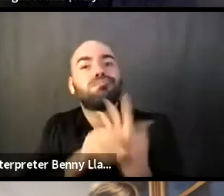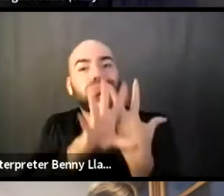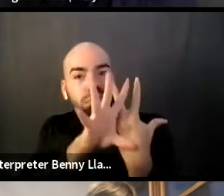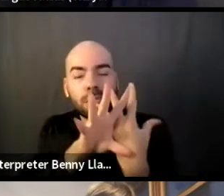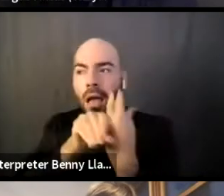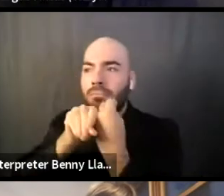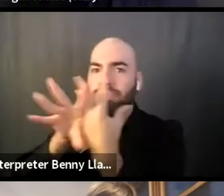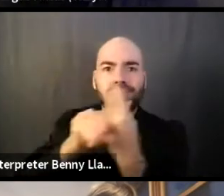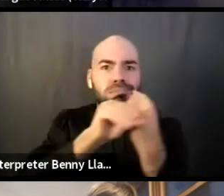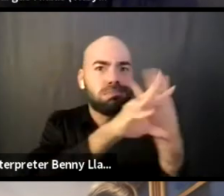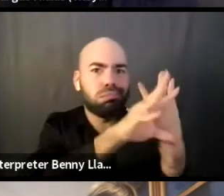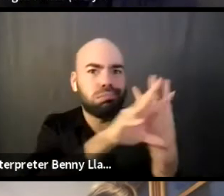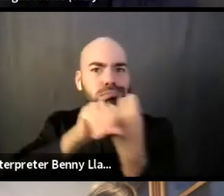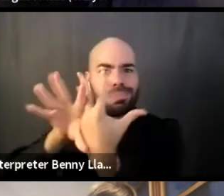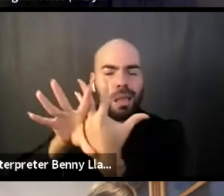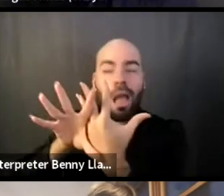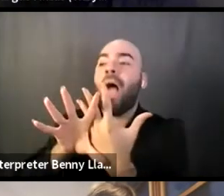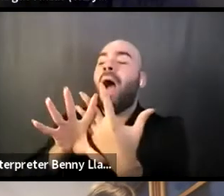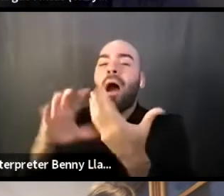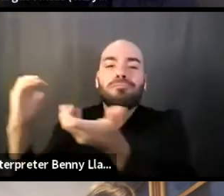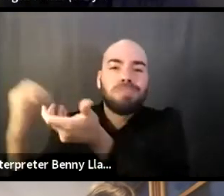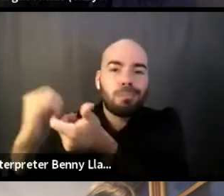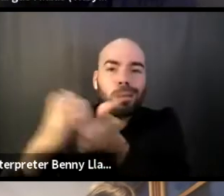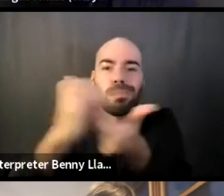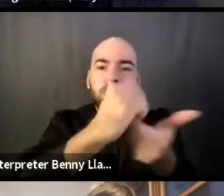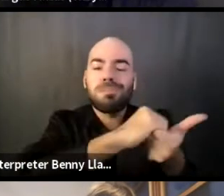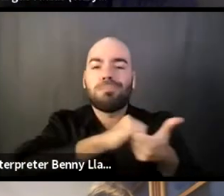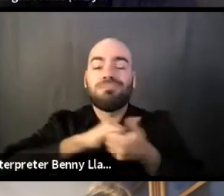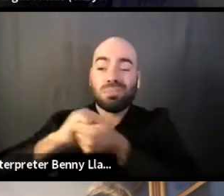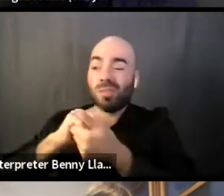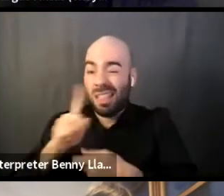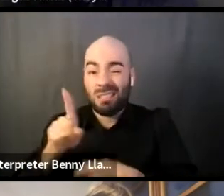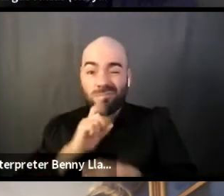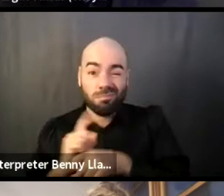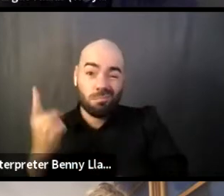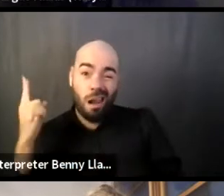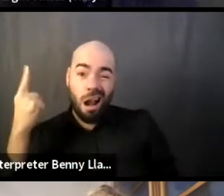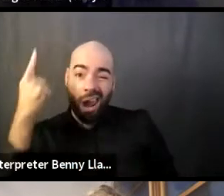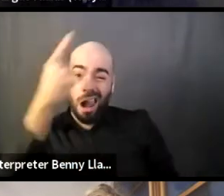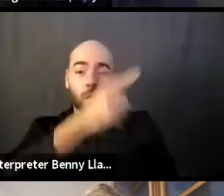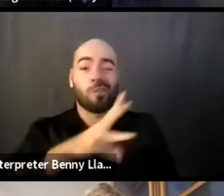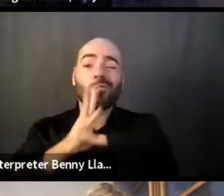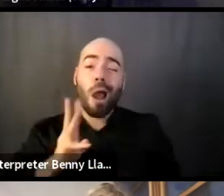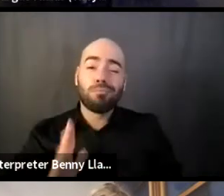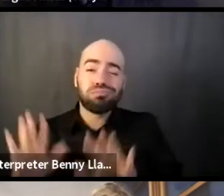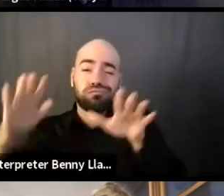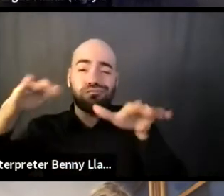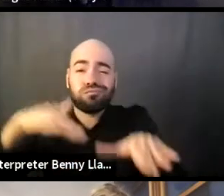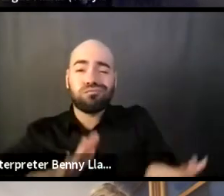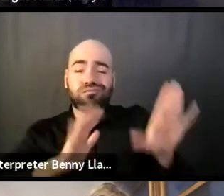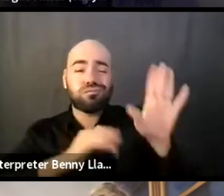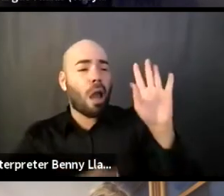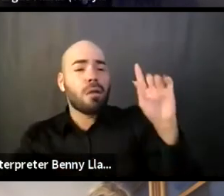and to really reach across the ocean, really, and connect. So I'm definitely, we always say,